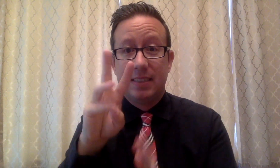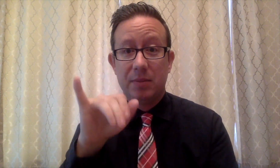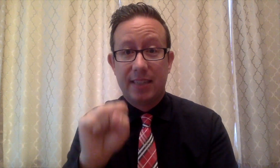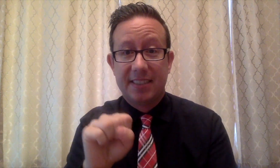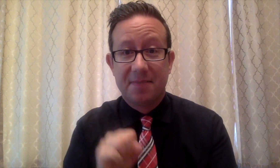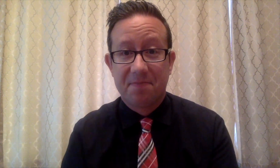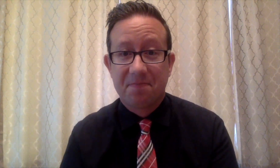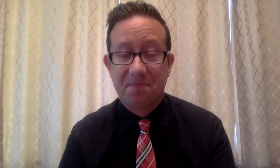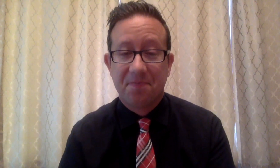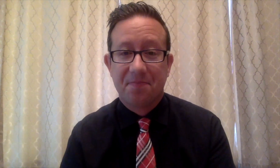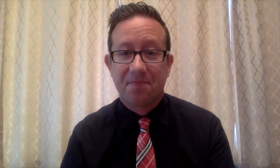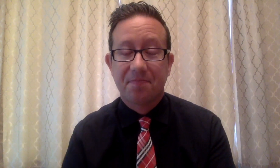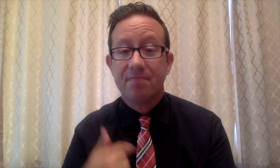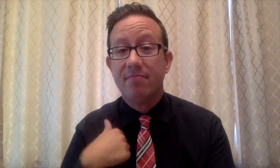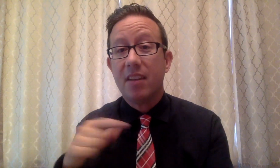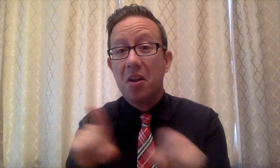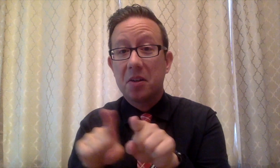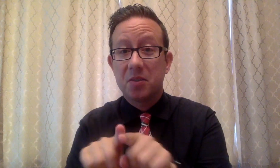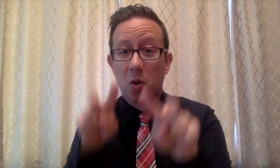programs across the state of Wisconsin.